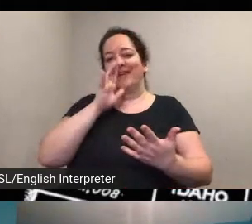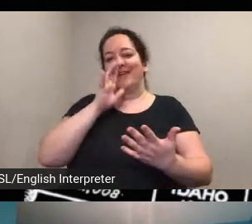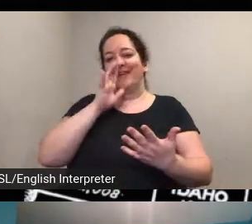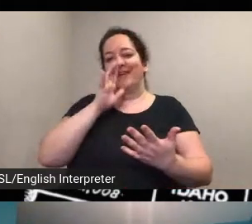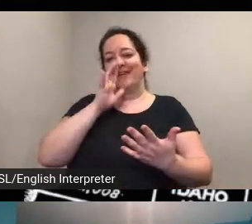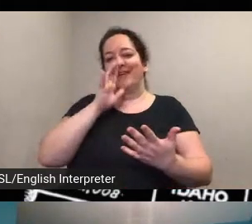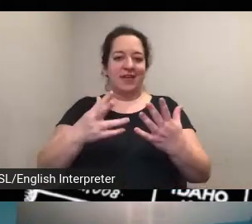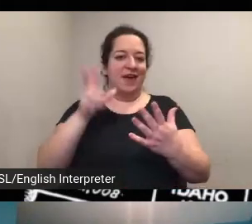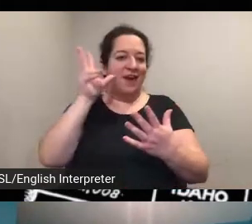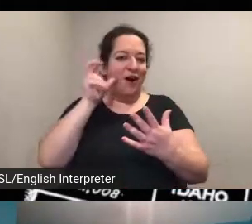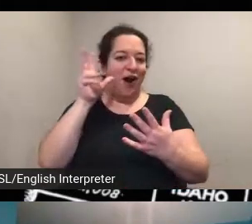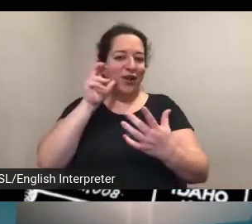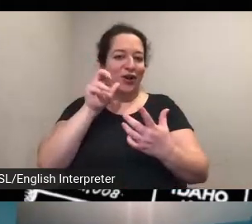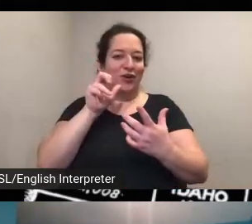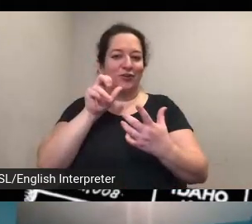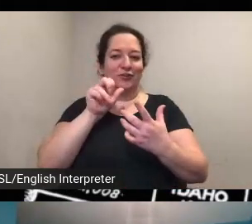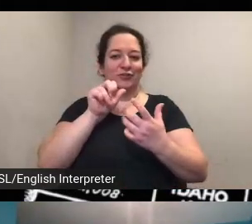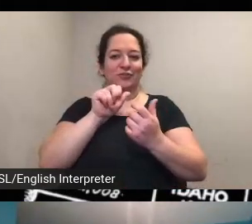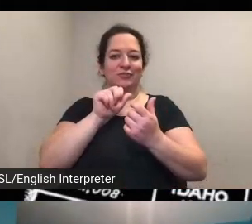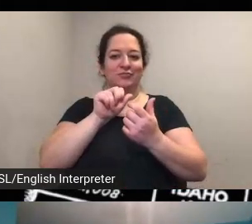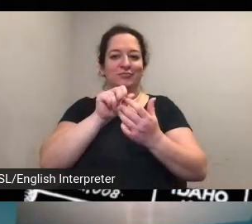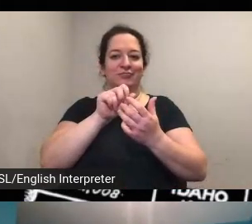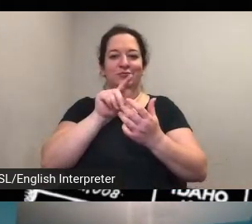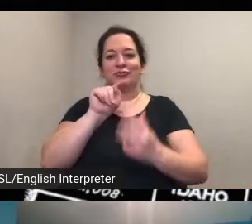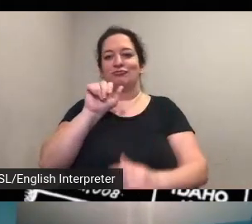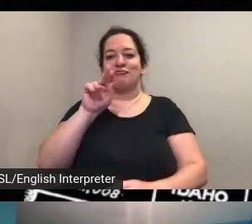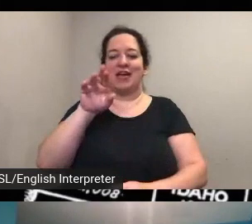print and so that's that's a really good idea that we would try to